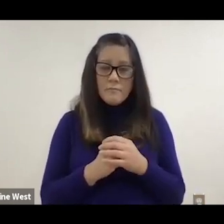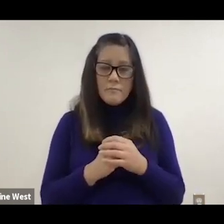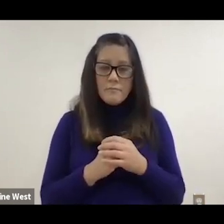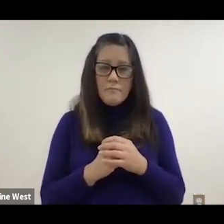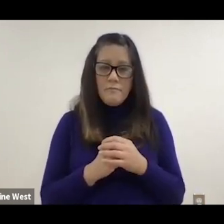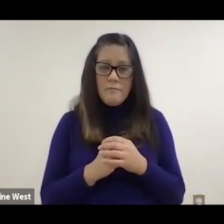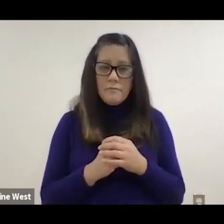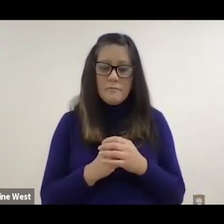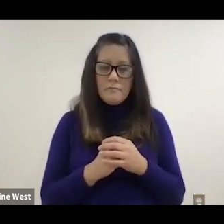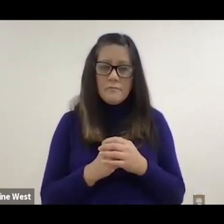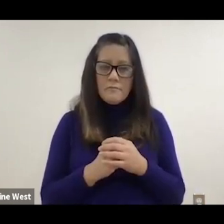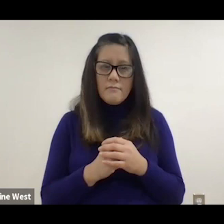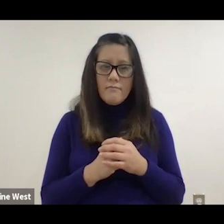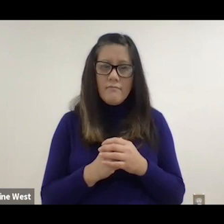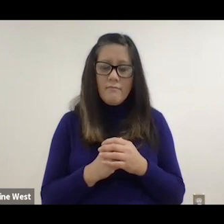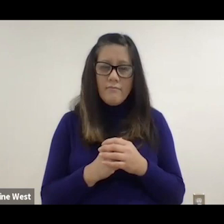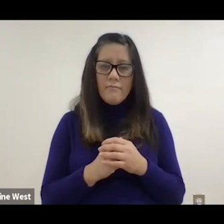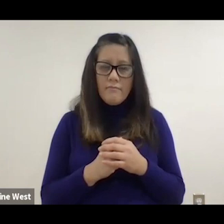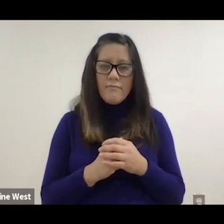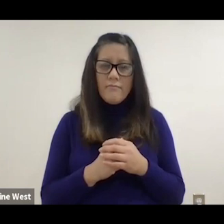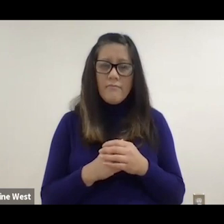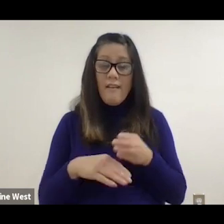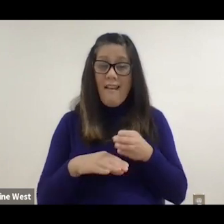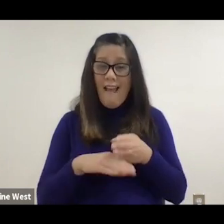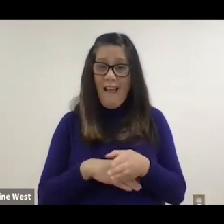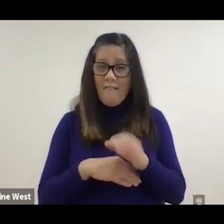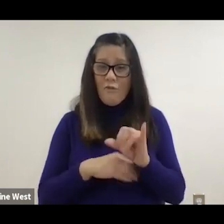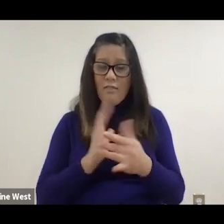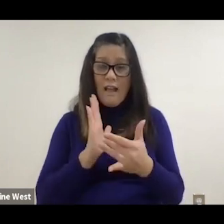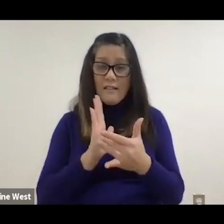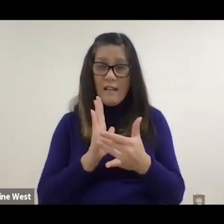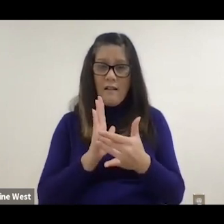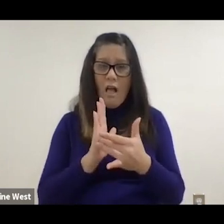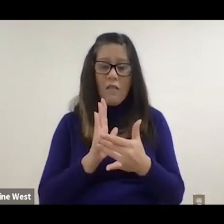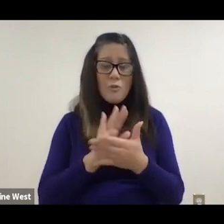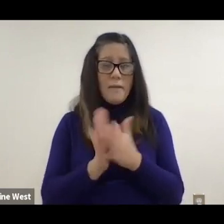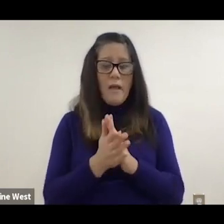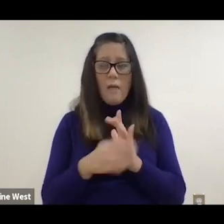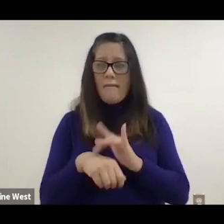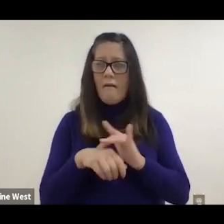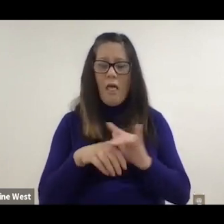We after this technology was became widely available.